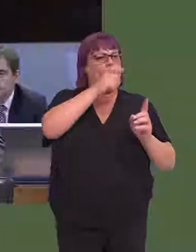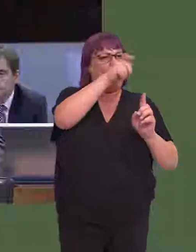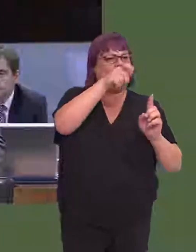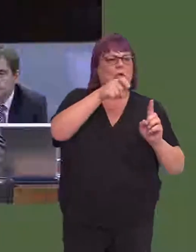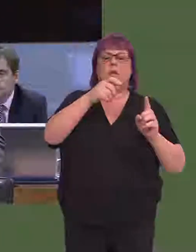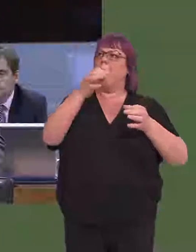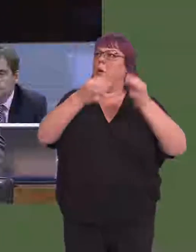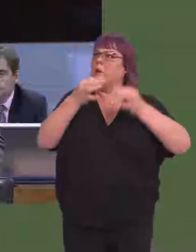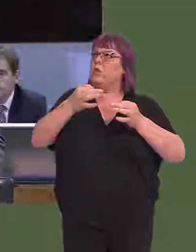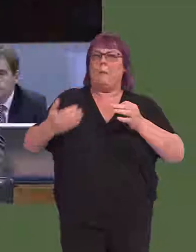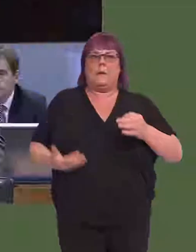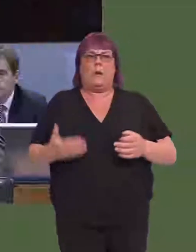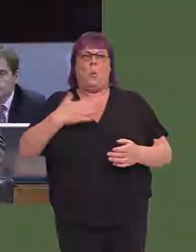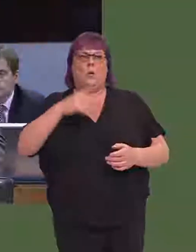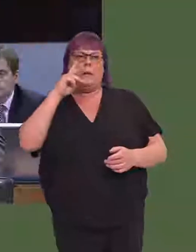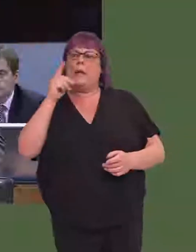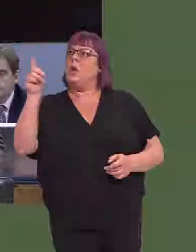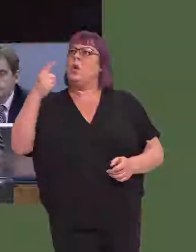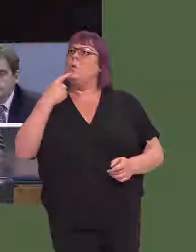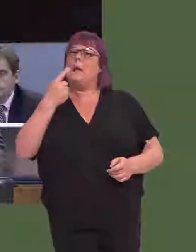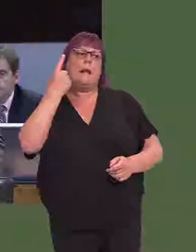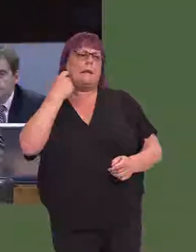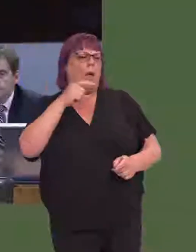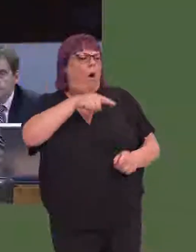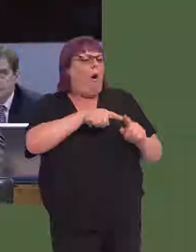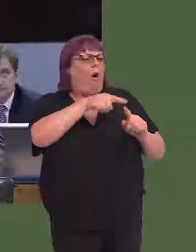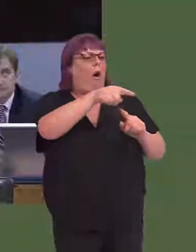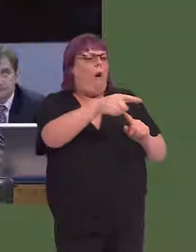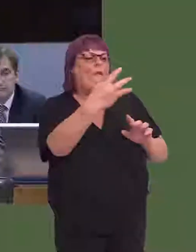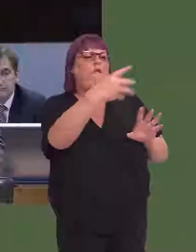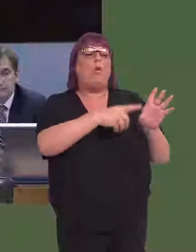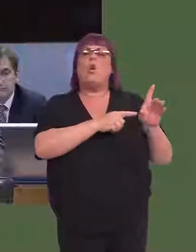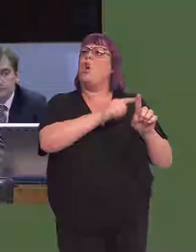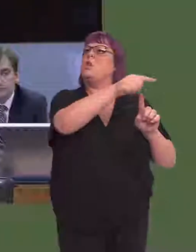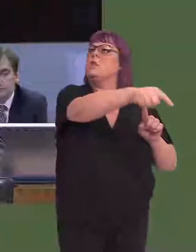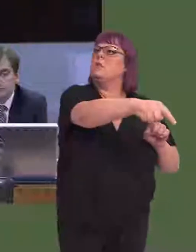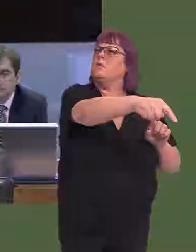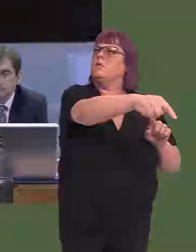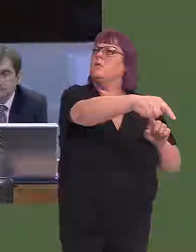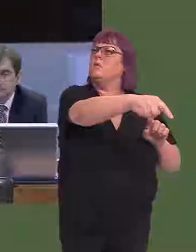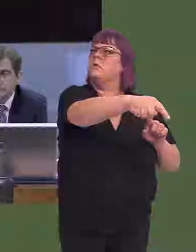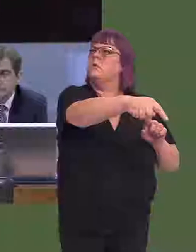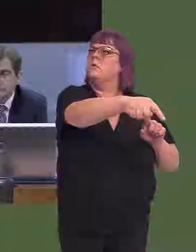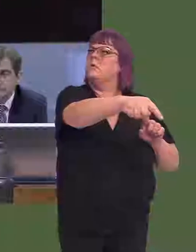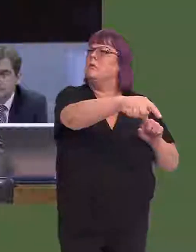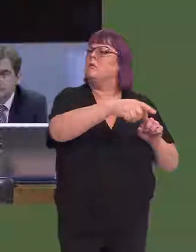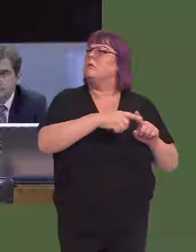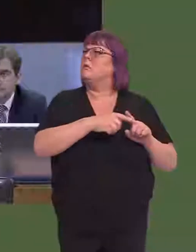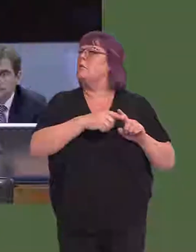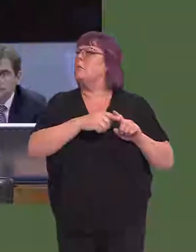politicians and businesses want to see, because your assessment yesterday has those improvements coming at nearly a third into the life of the next franchise?